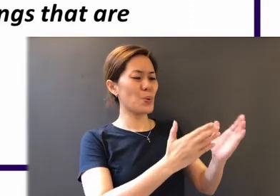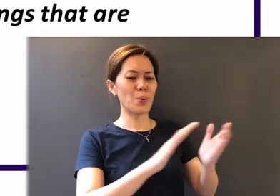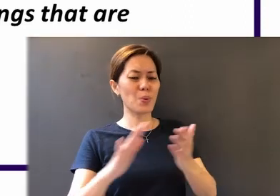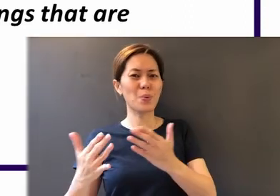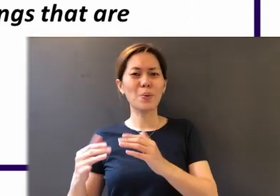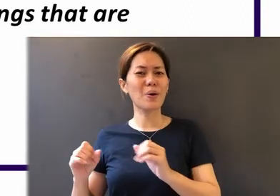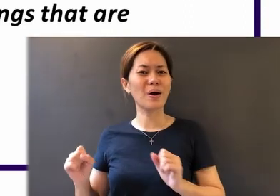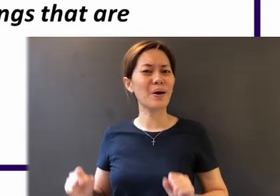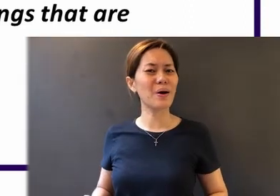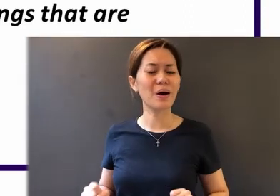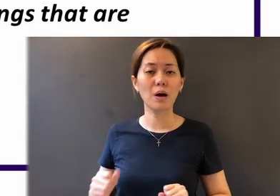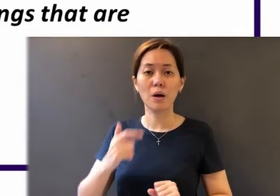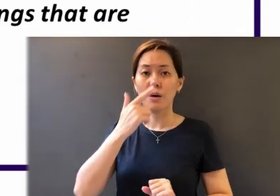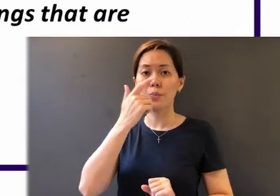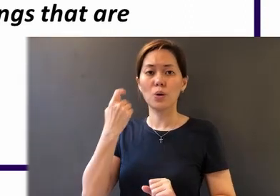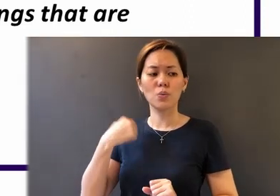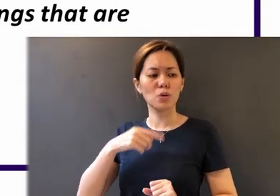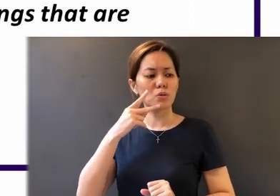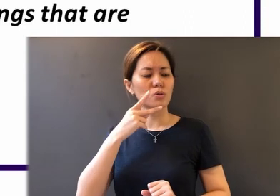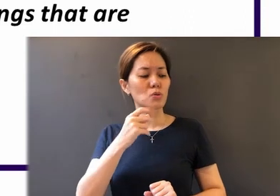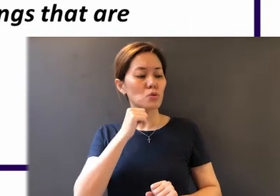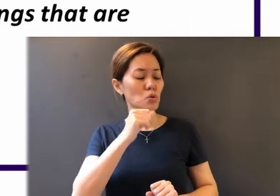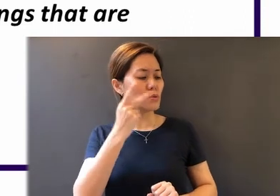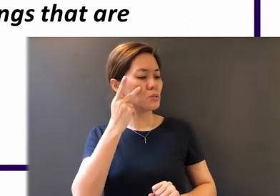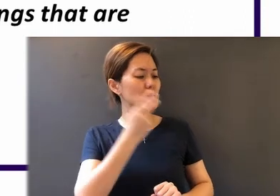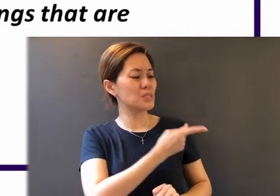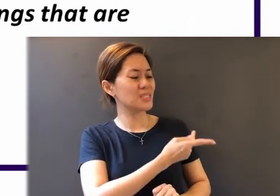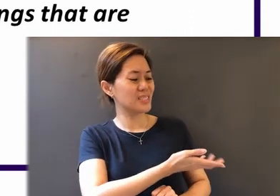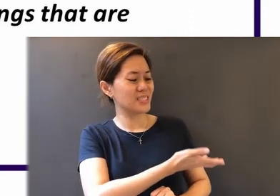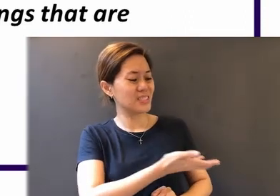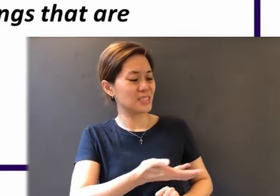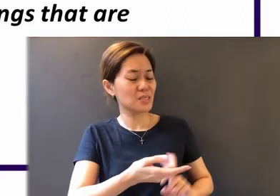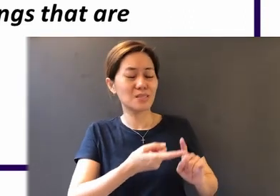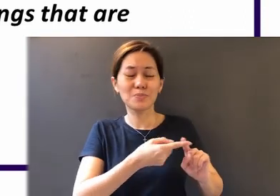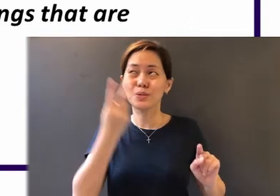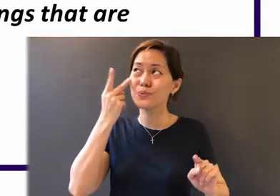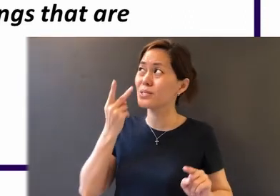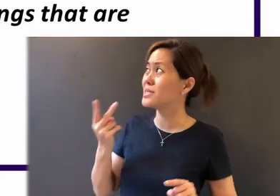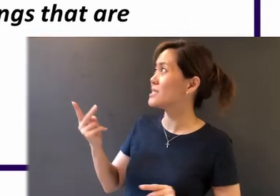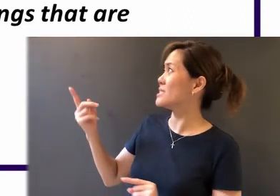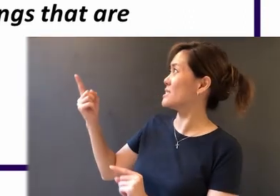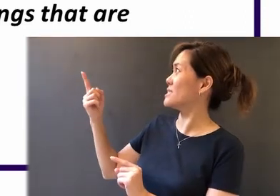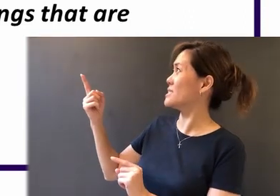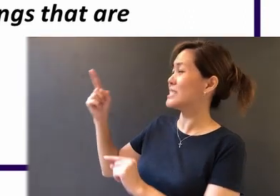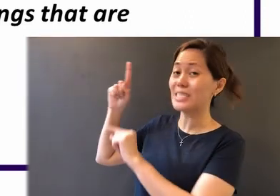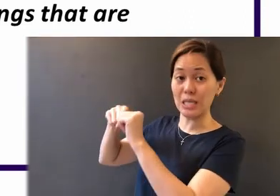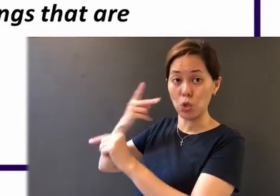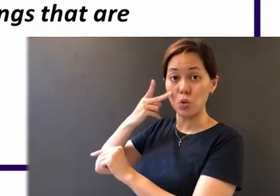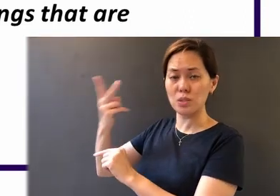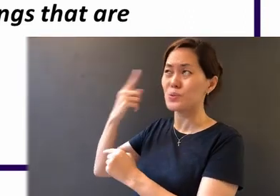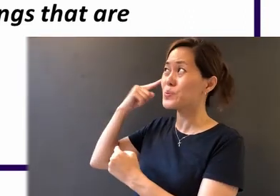we look not to the things that are seen but to the things that are unseen.